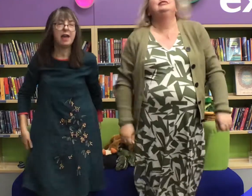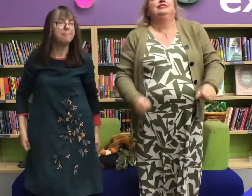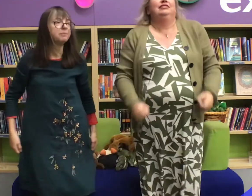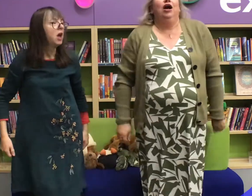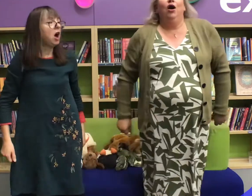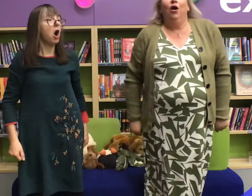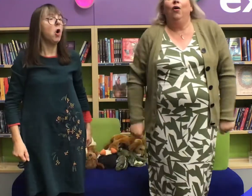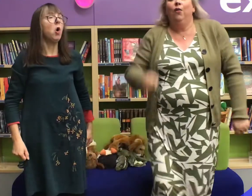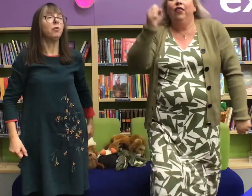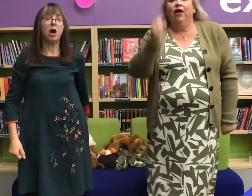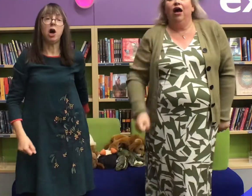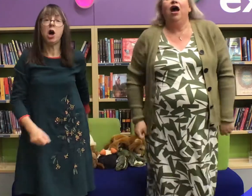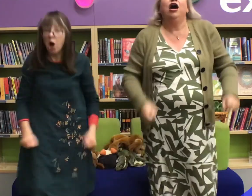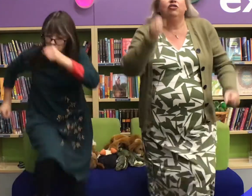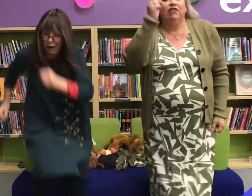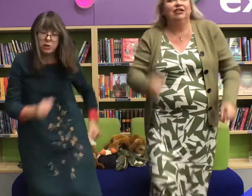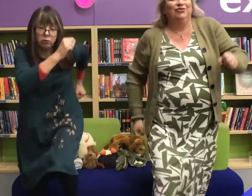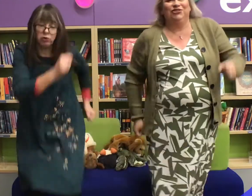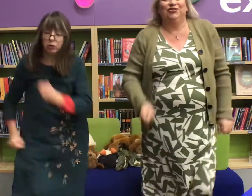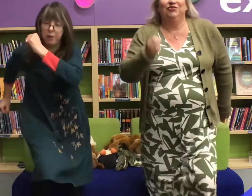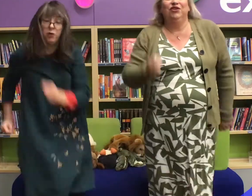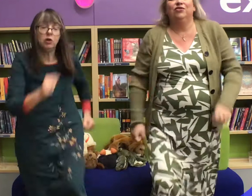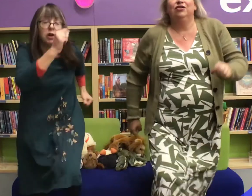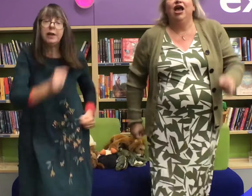Okay oh the grand old Duke of York